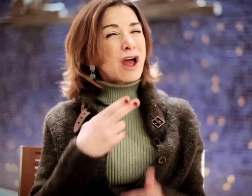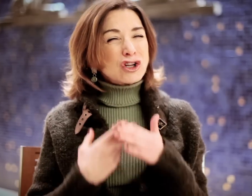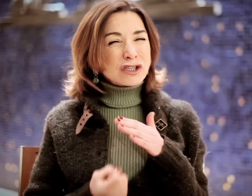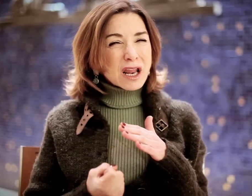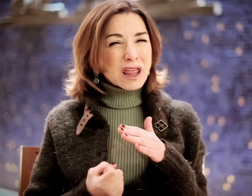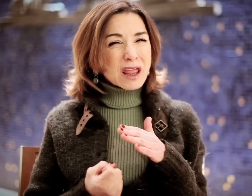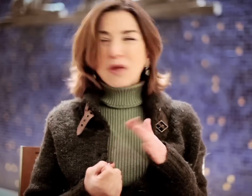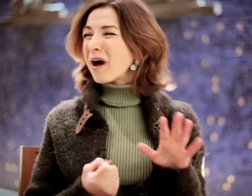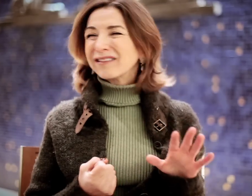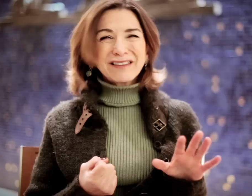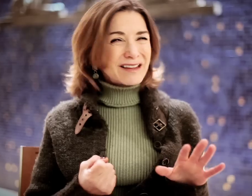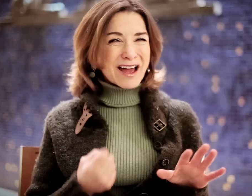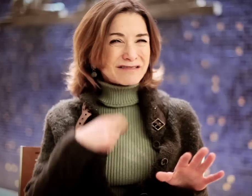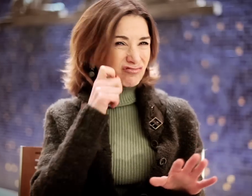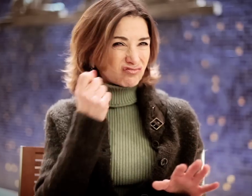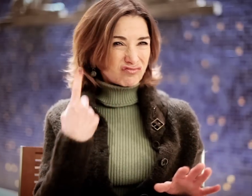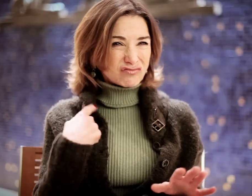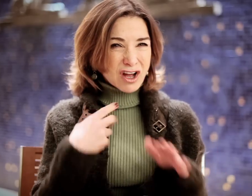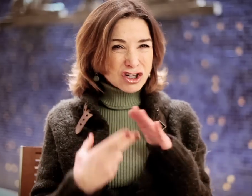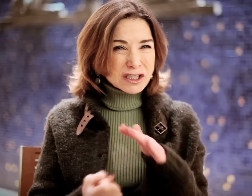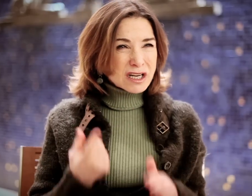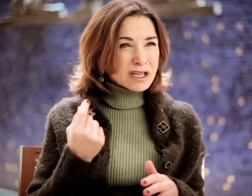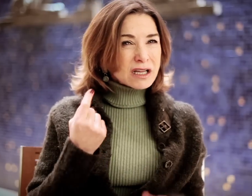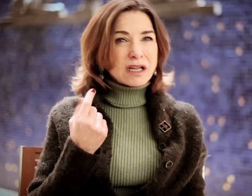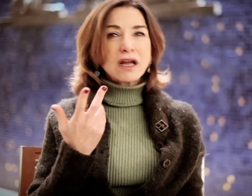"An understudy?" I thought. "I don't understand. What is that?"